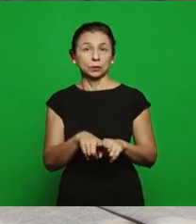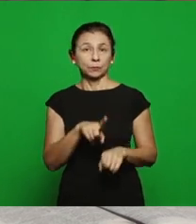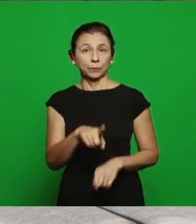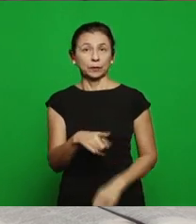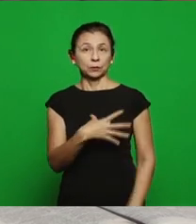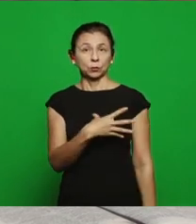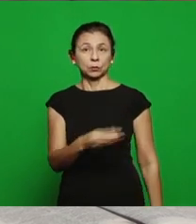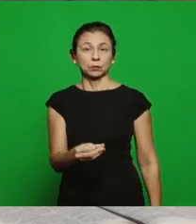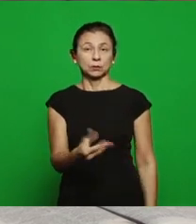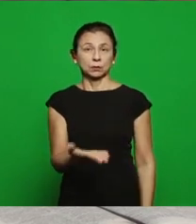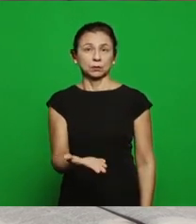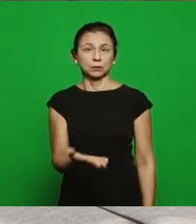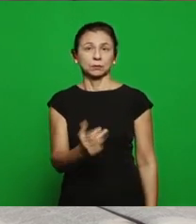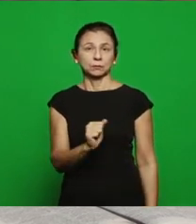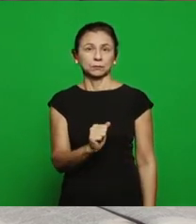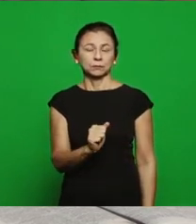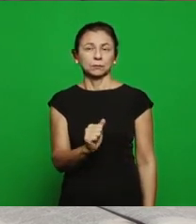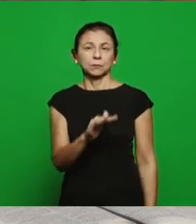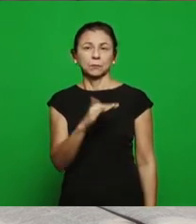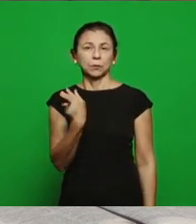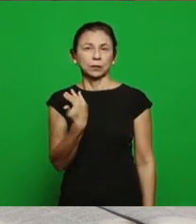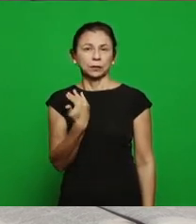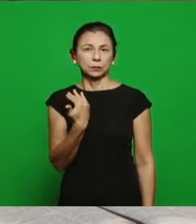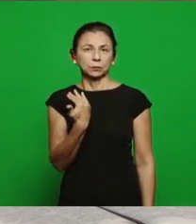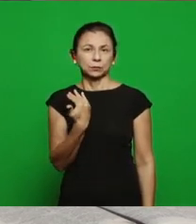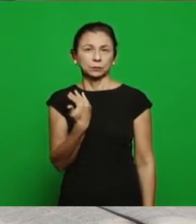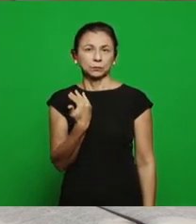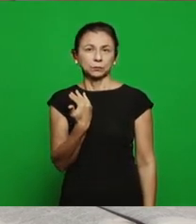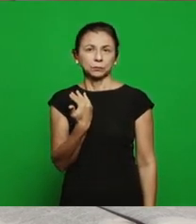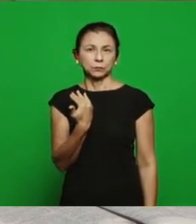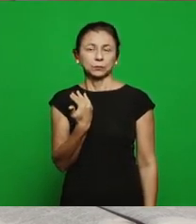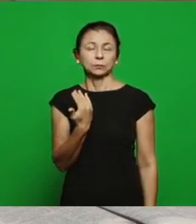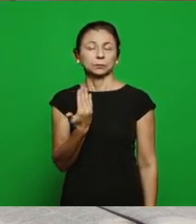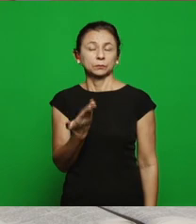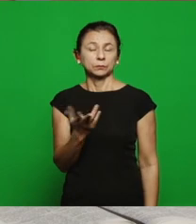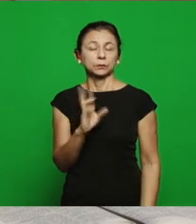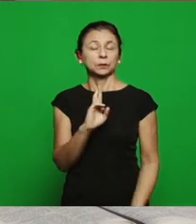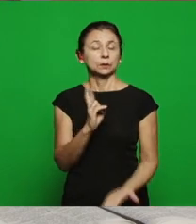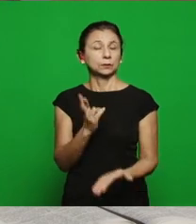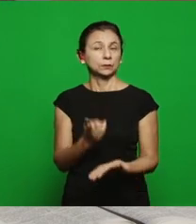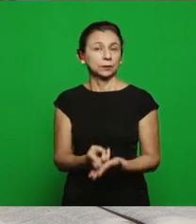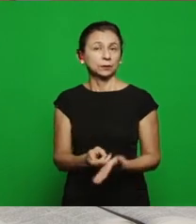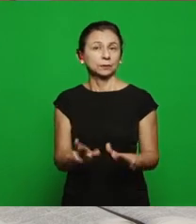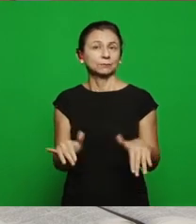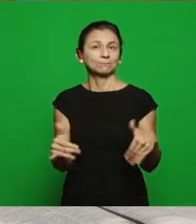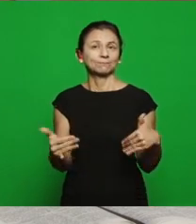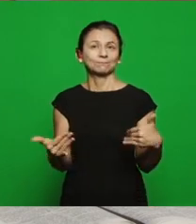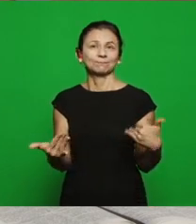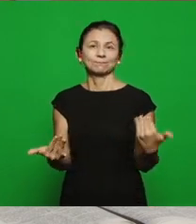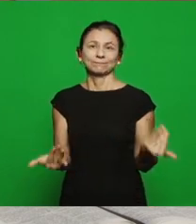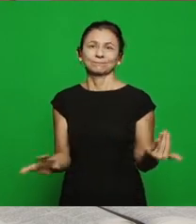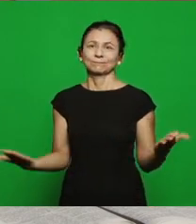dead, or were killed with death, this is the result brought today, to our days